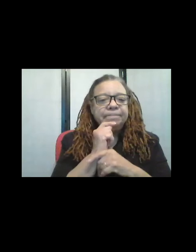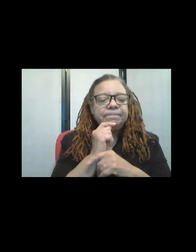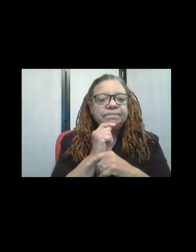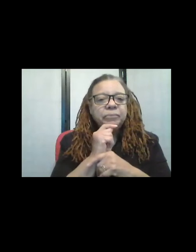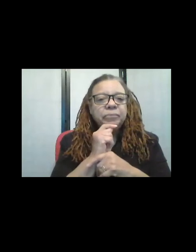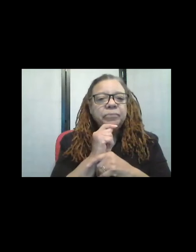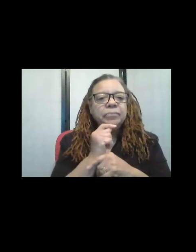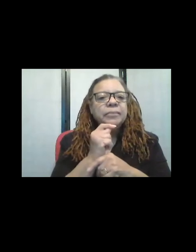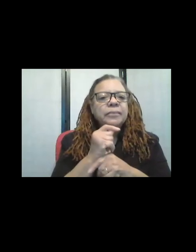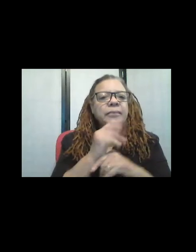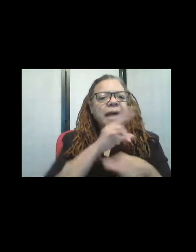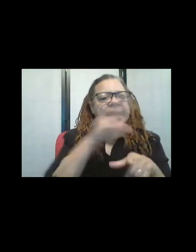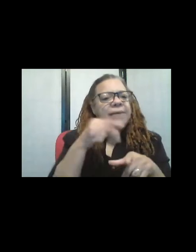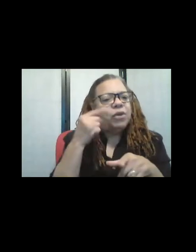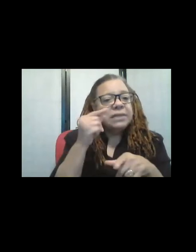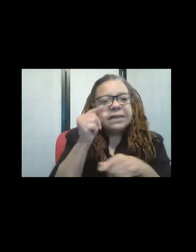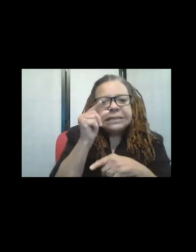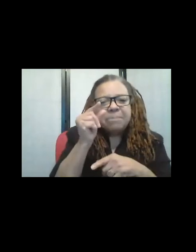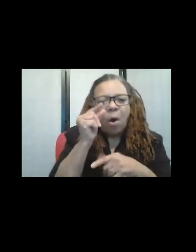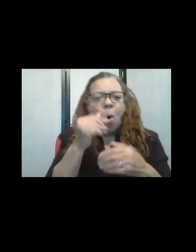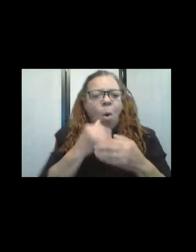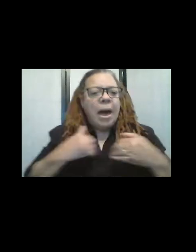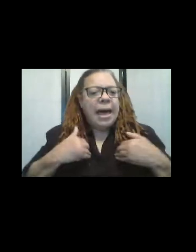You-- have you ever seen the little animals made of felt?